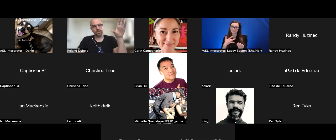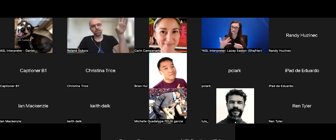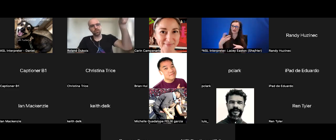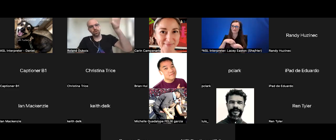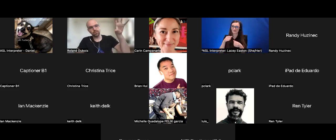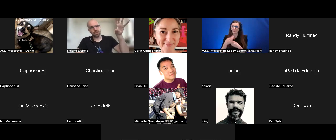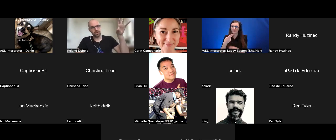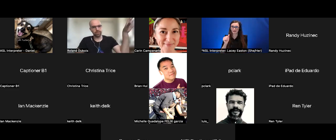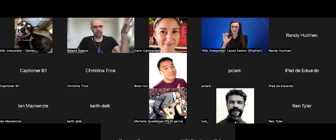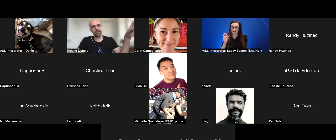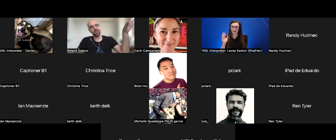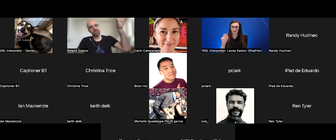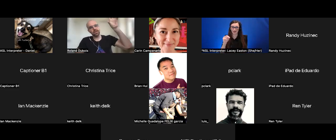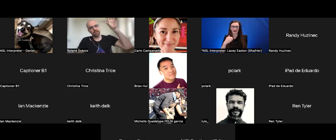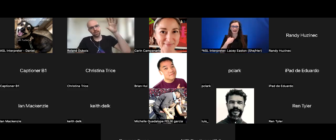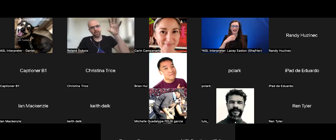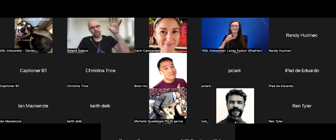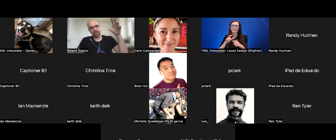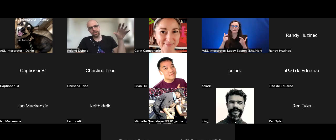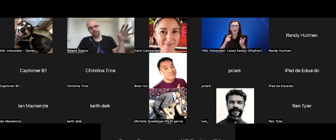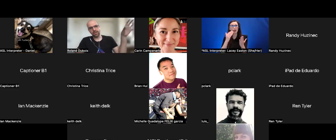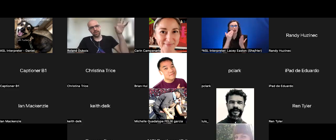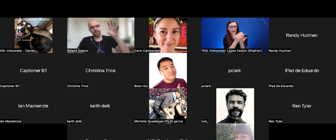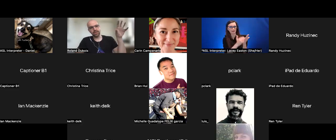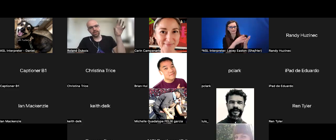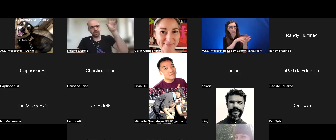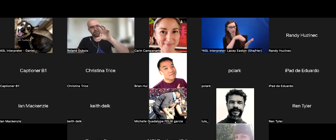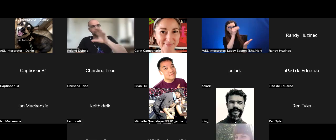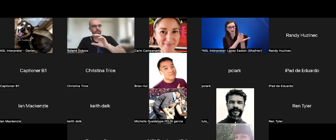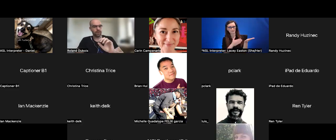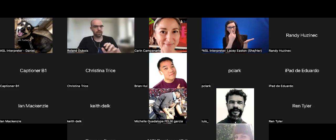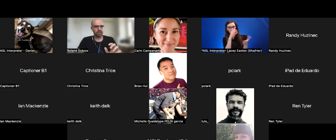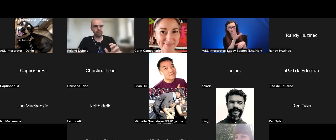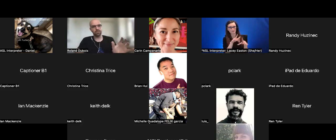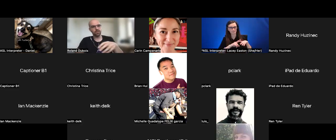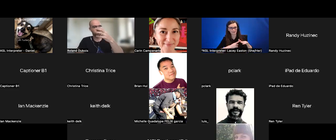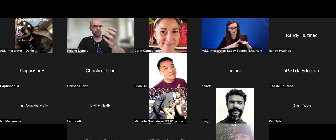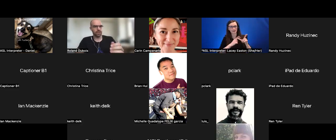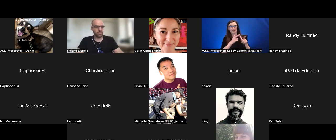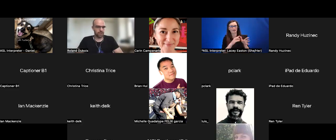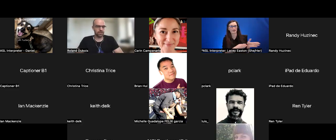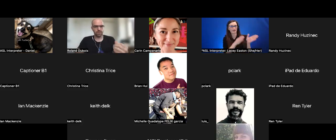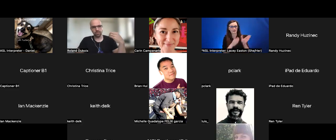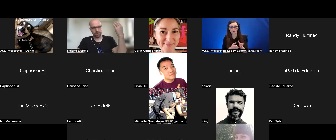a huge learning part at the beginning, then a creation part where something gets created so to